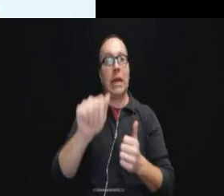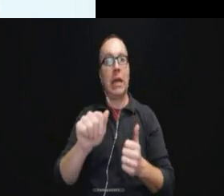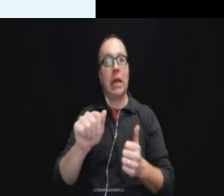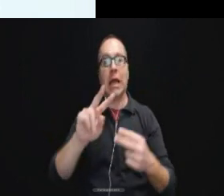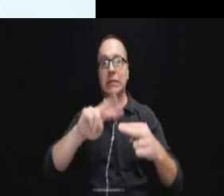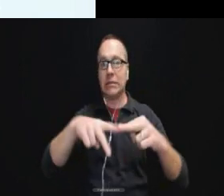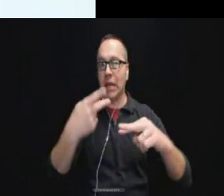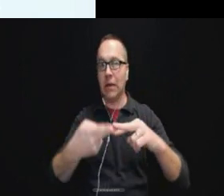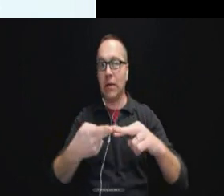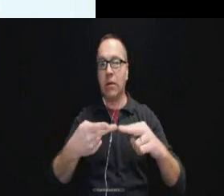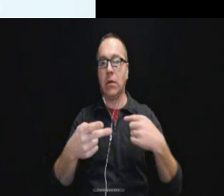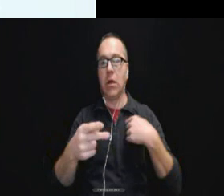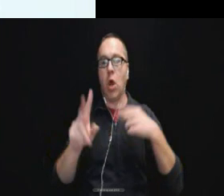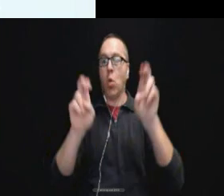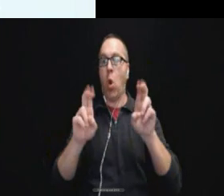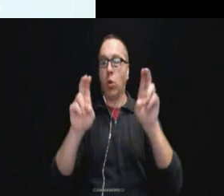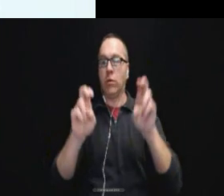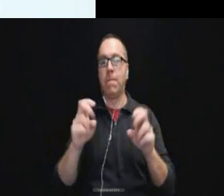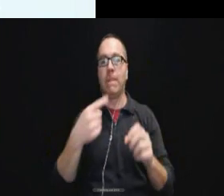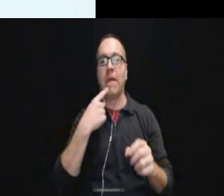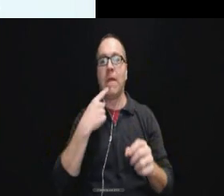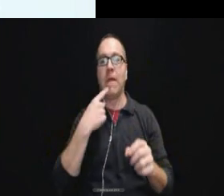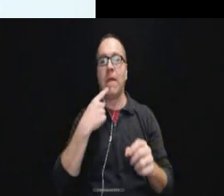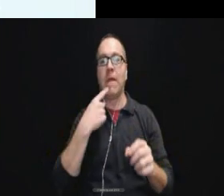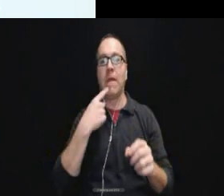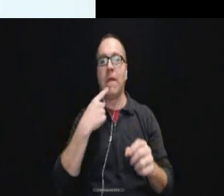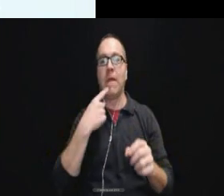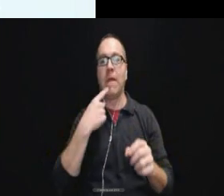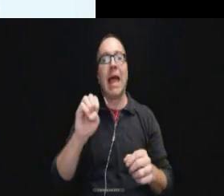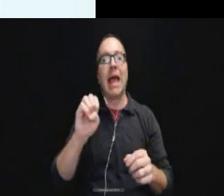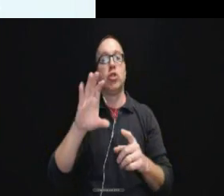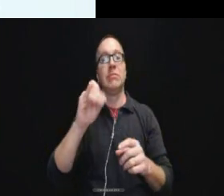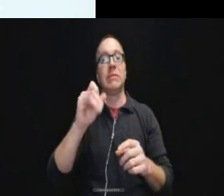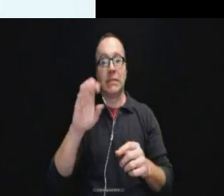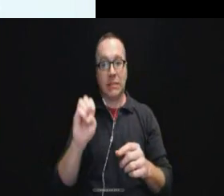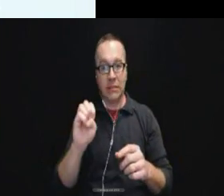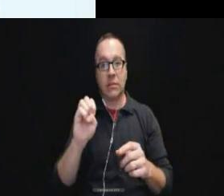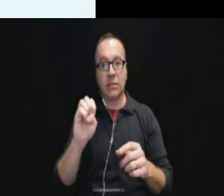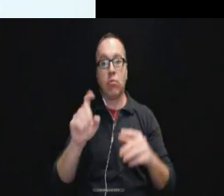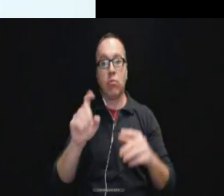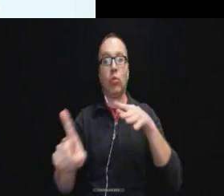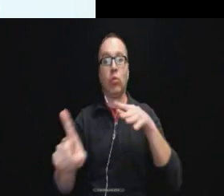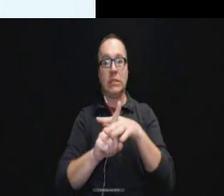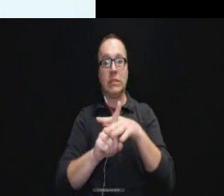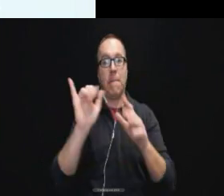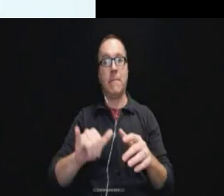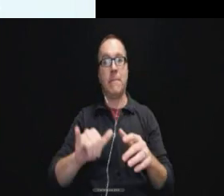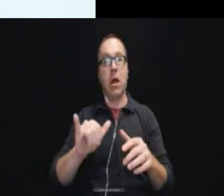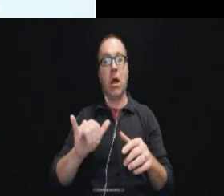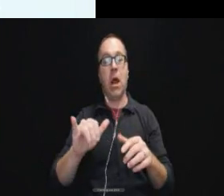but instead they said that the exigent circumstances presented by federal activity in the already